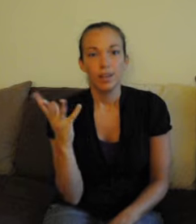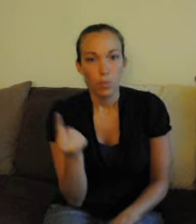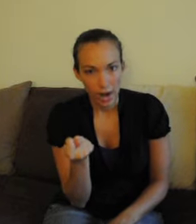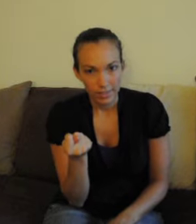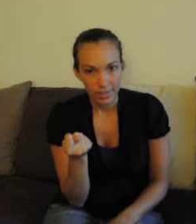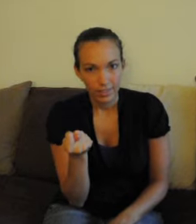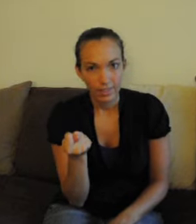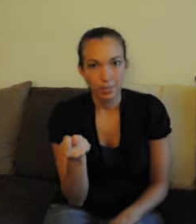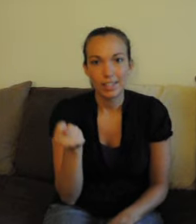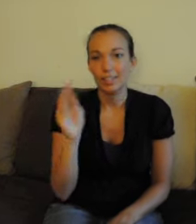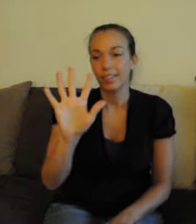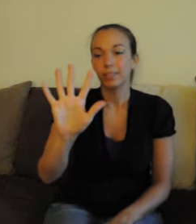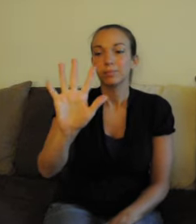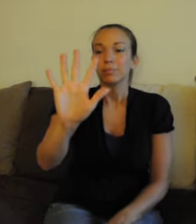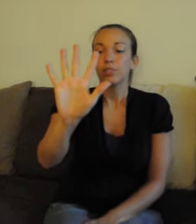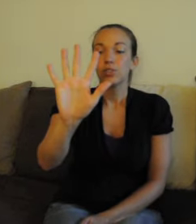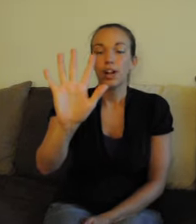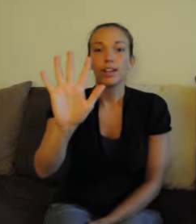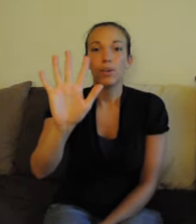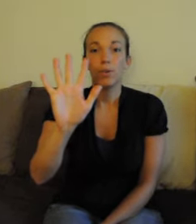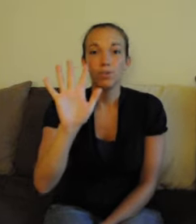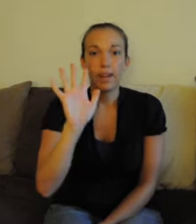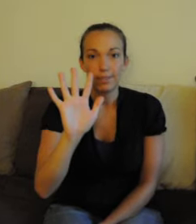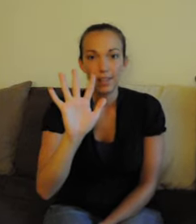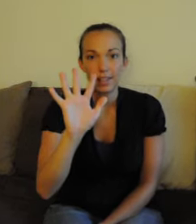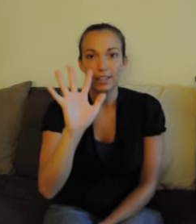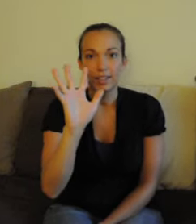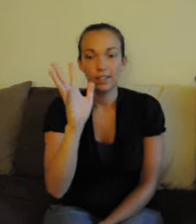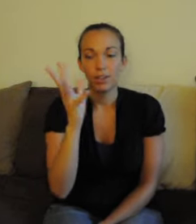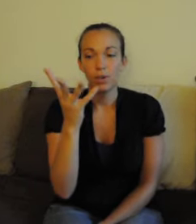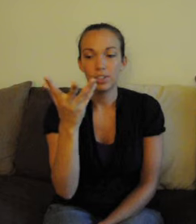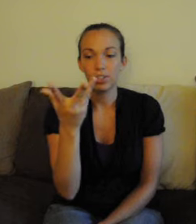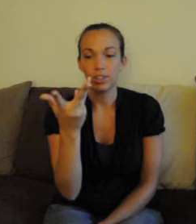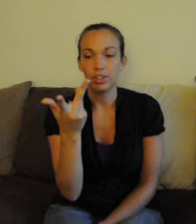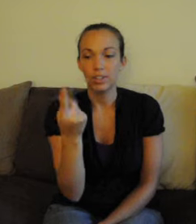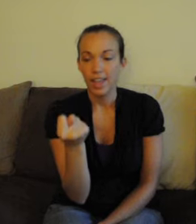what. You start with a whole five hand. Go in a circle